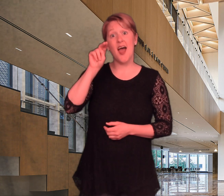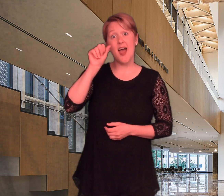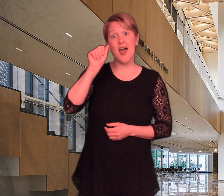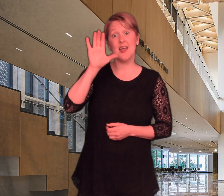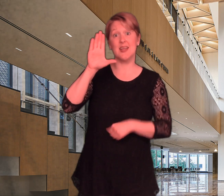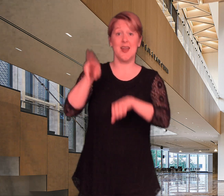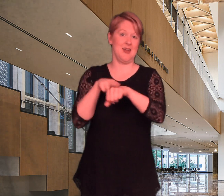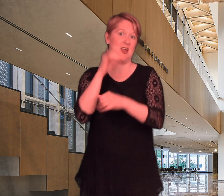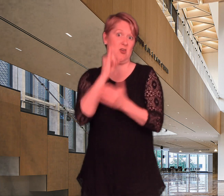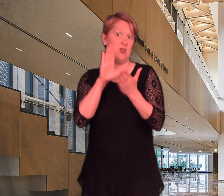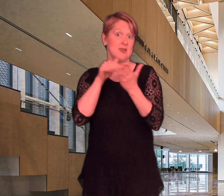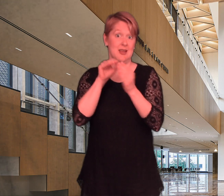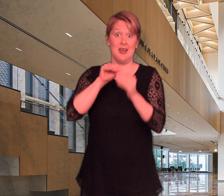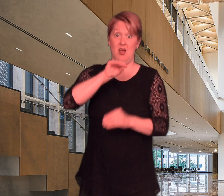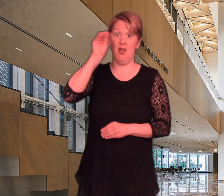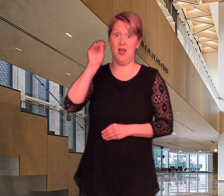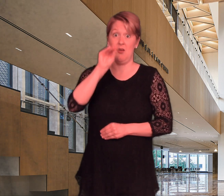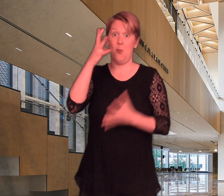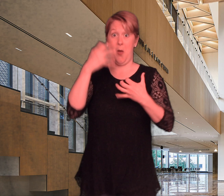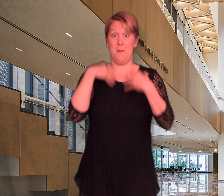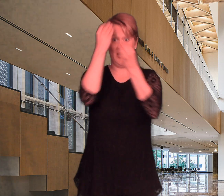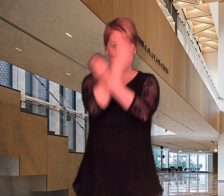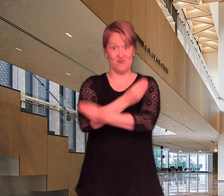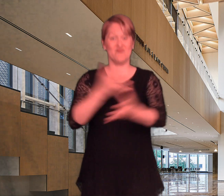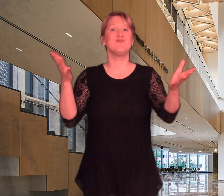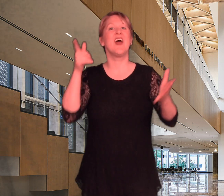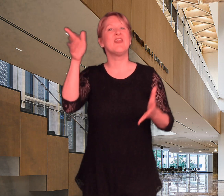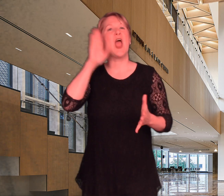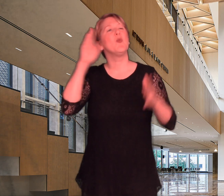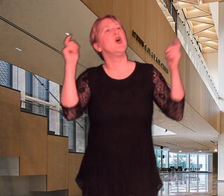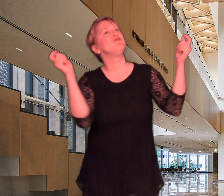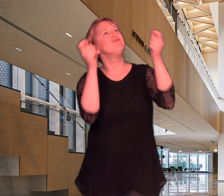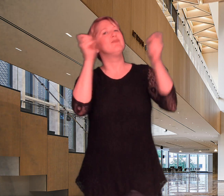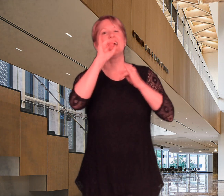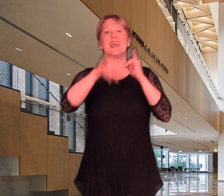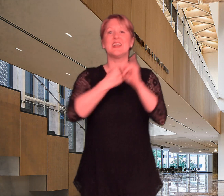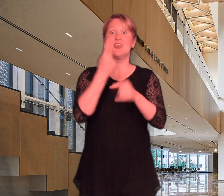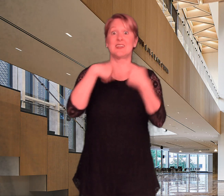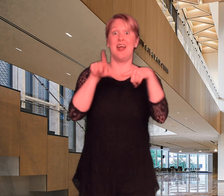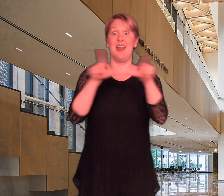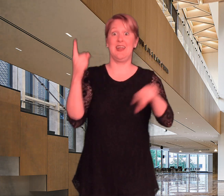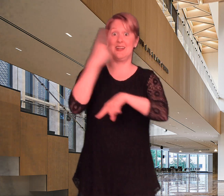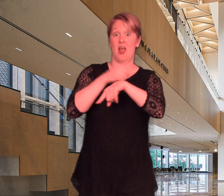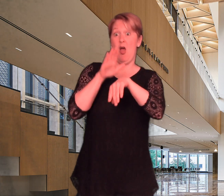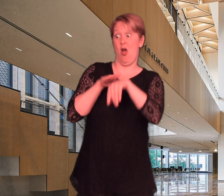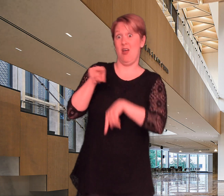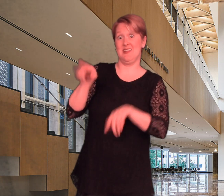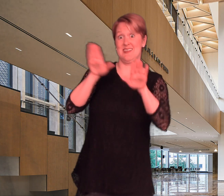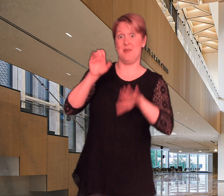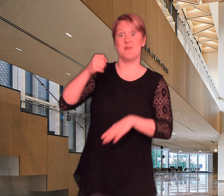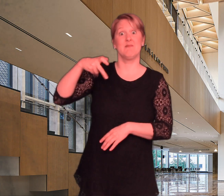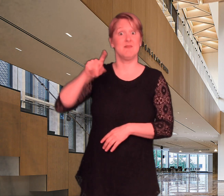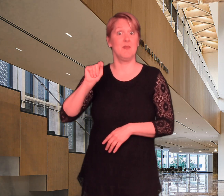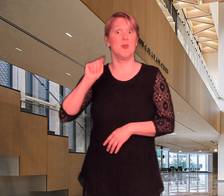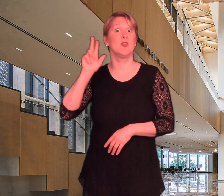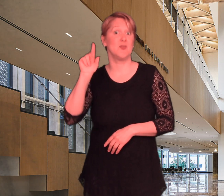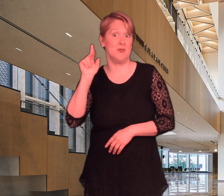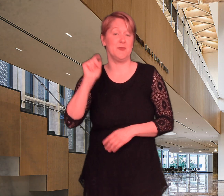National Arts Centre, locating in Ottawa, Ontario; they want me to inform you that they are celebrating “International Sign Languages Day". on this Sunday, September 23rd.